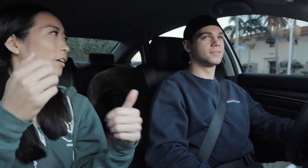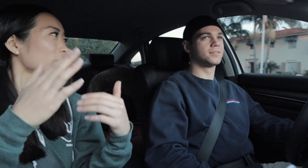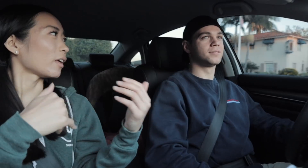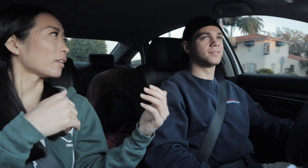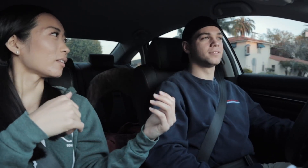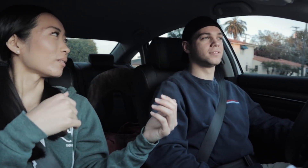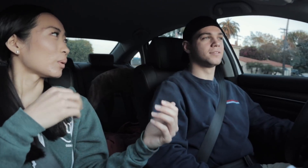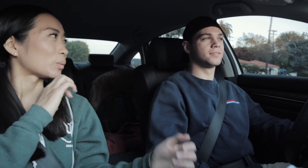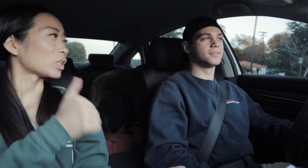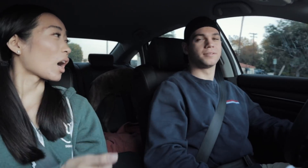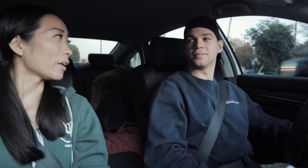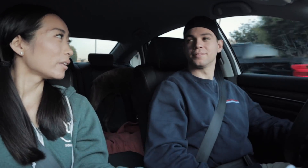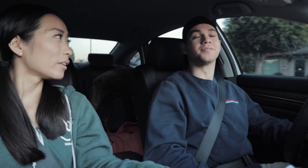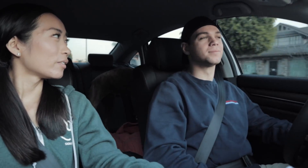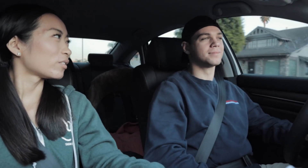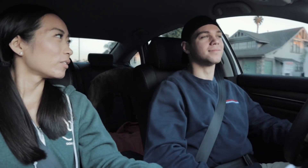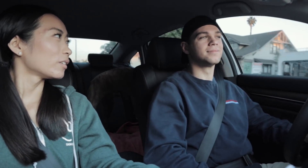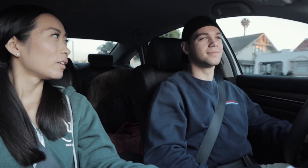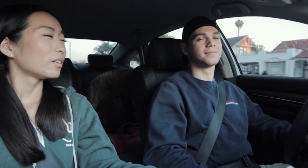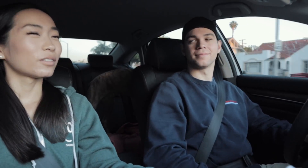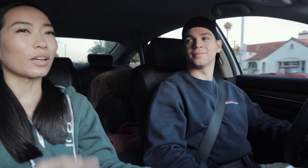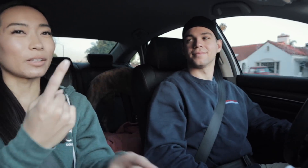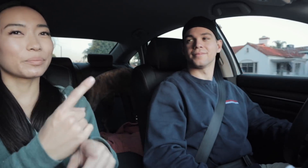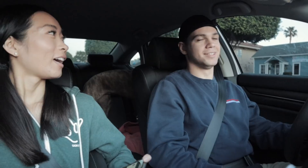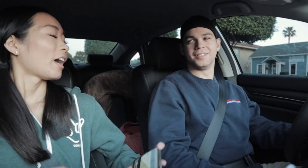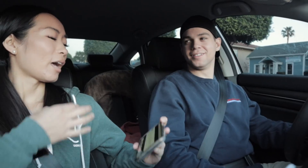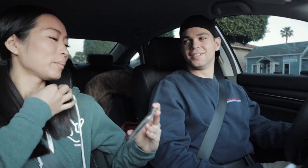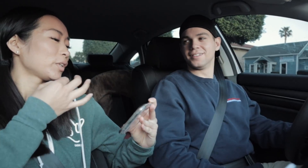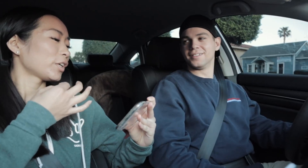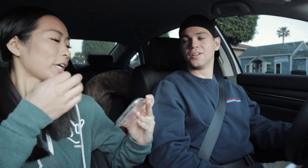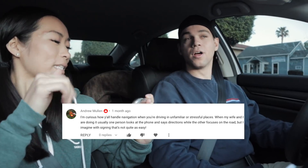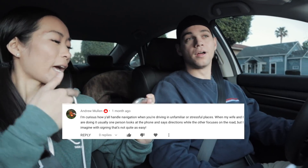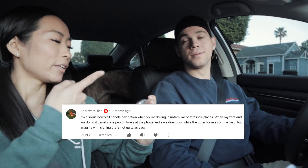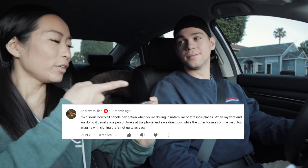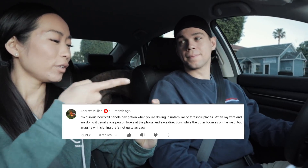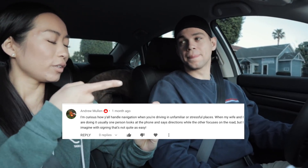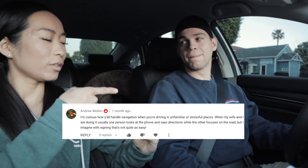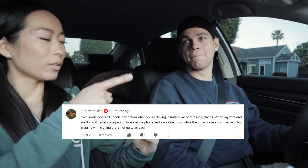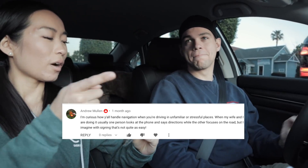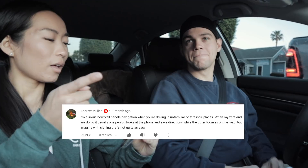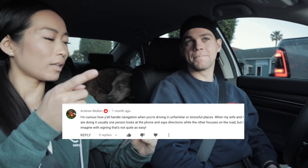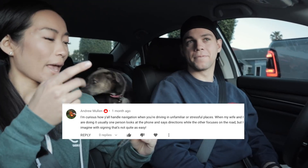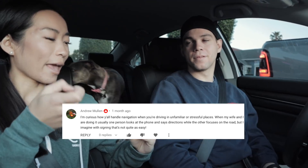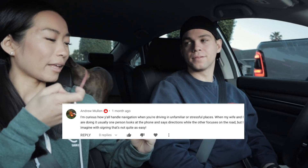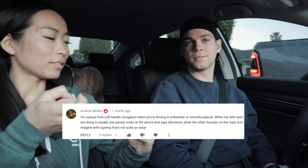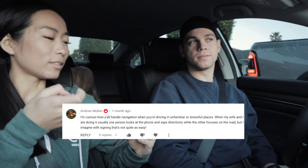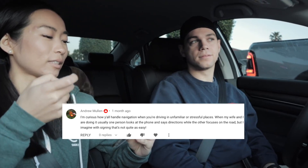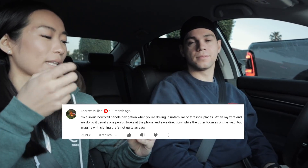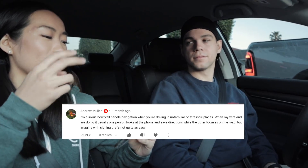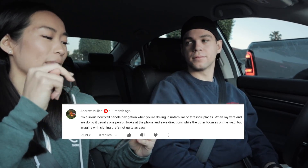then we're not, right? E: I'm curious how do y'all handle